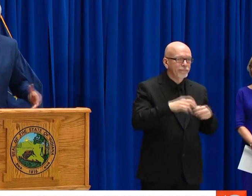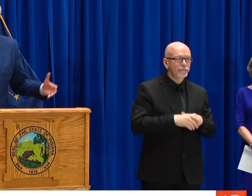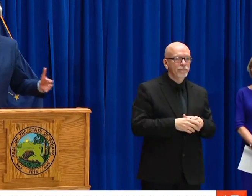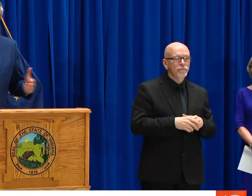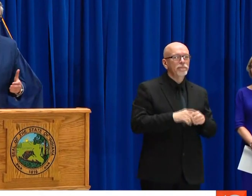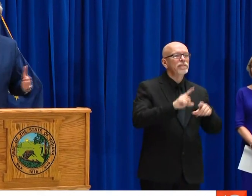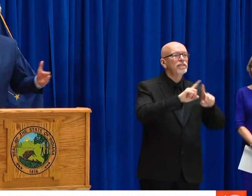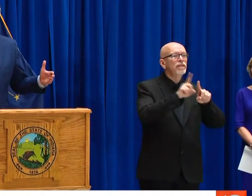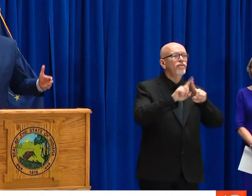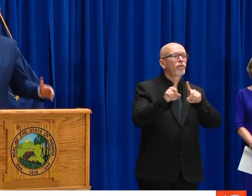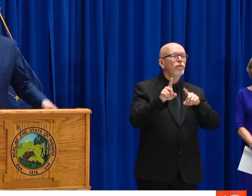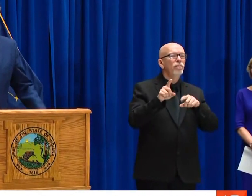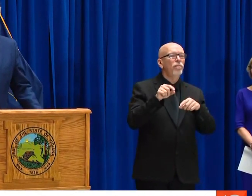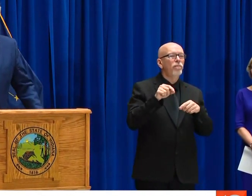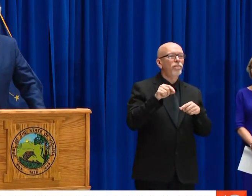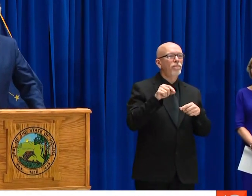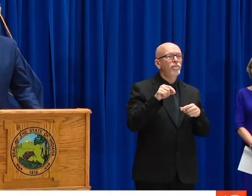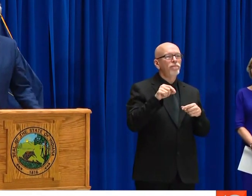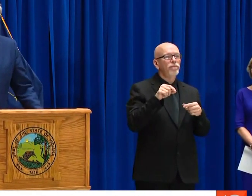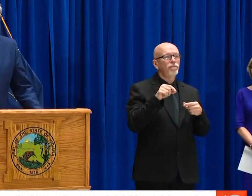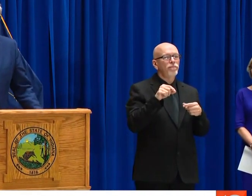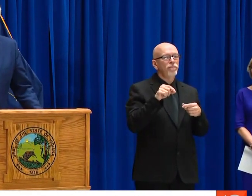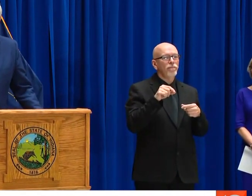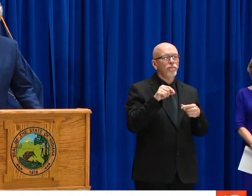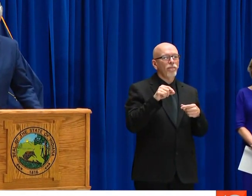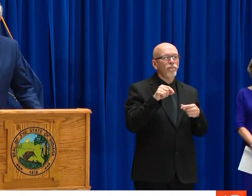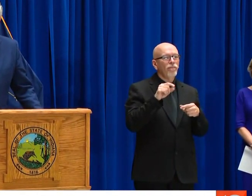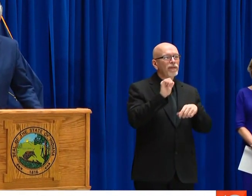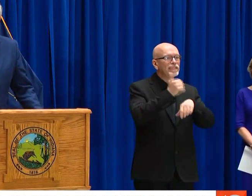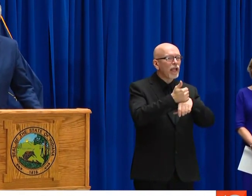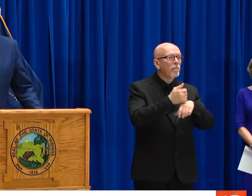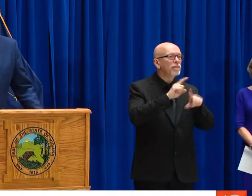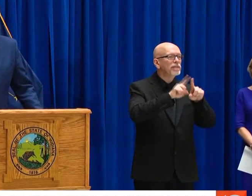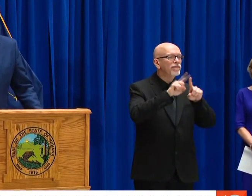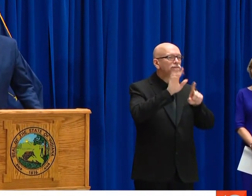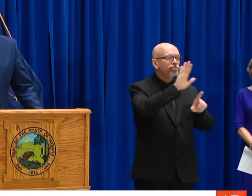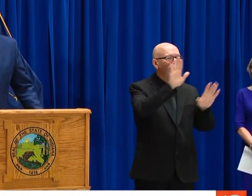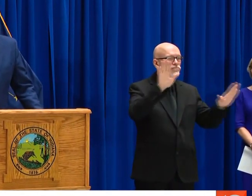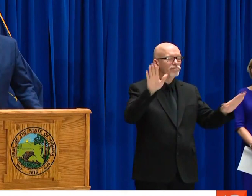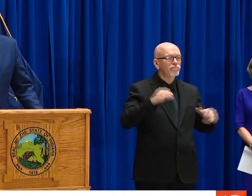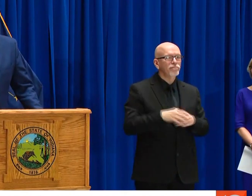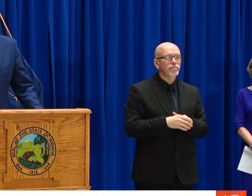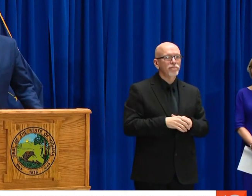KEEPING CLOSE CONTACT WITH DEMOCRAT GOVERNORS AND